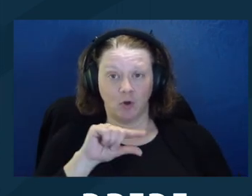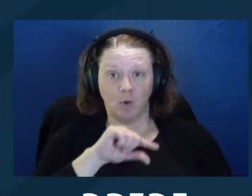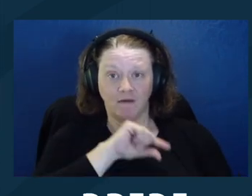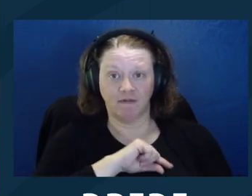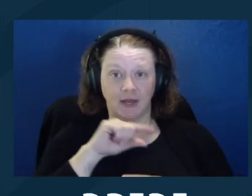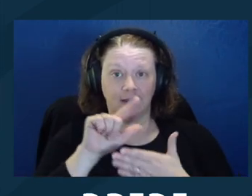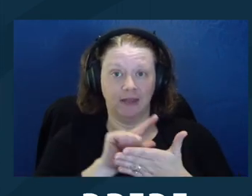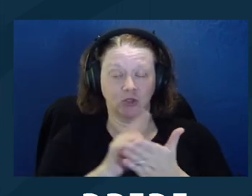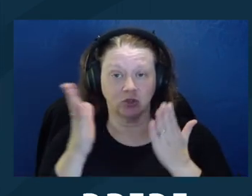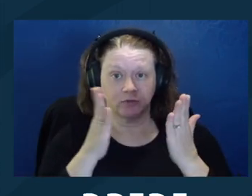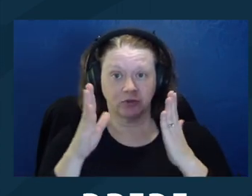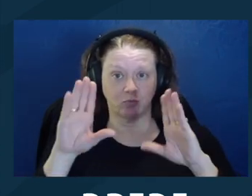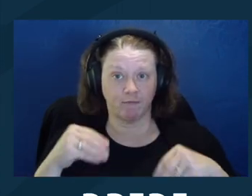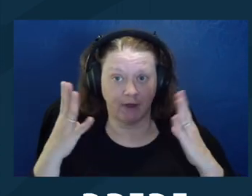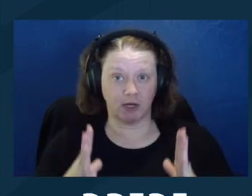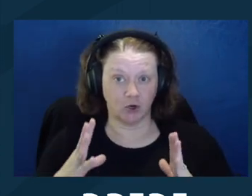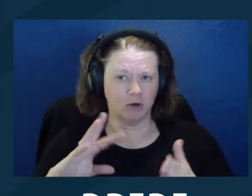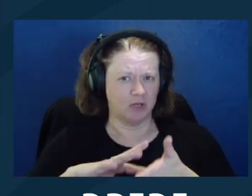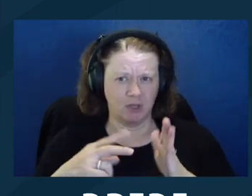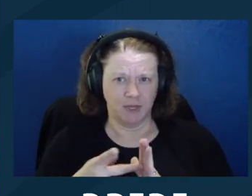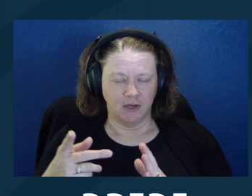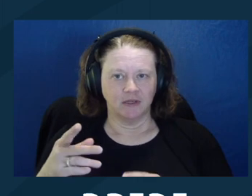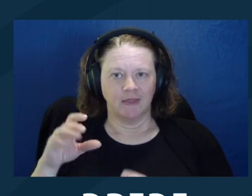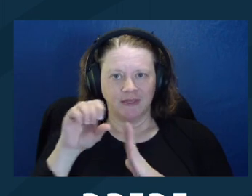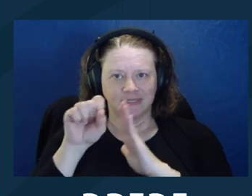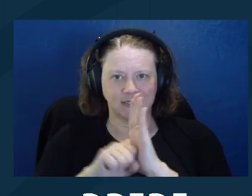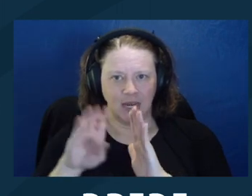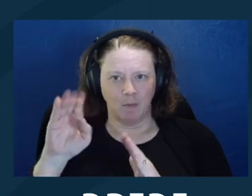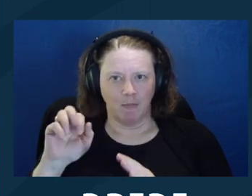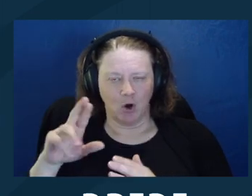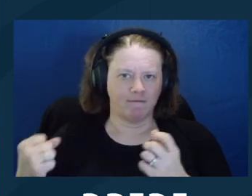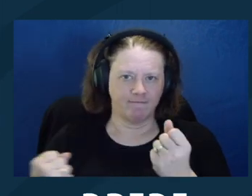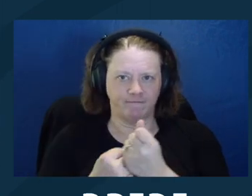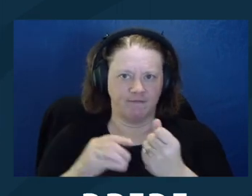can try to help you work through things and particularly if you're from a qualified legal